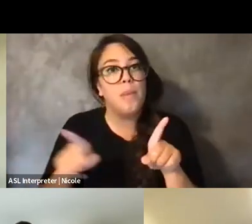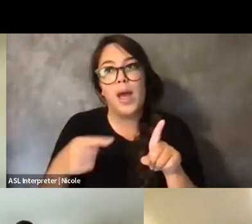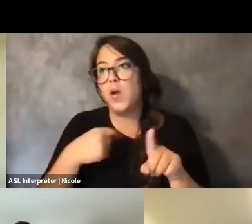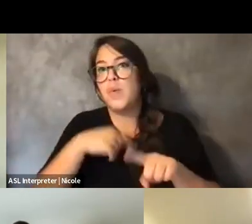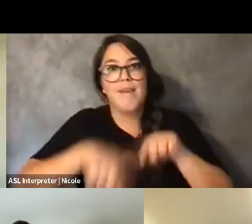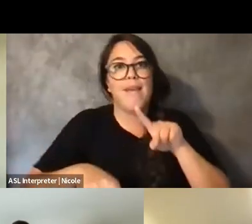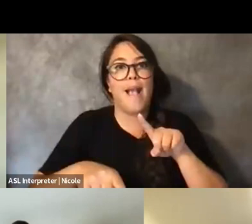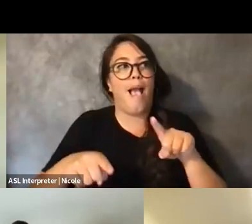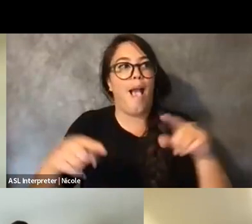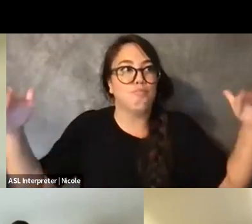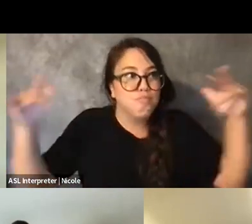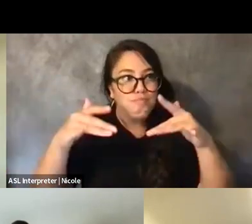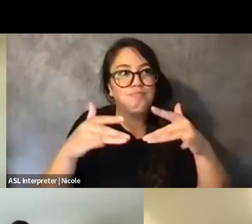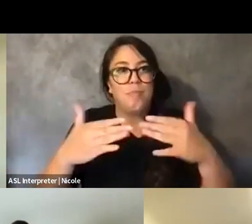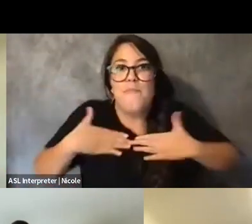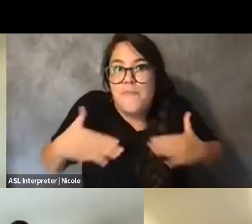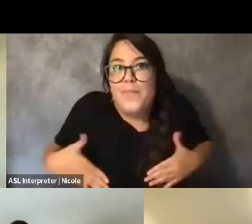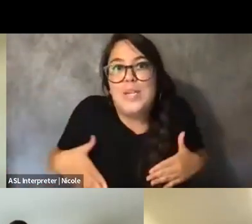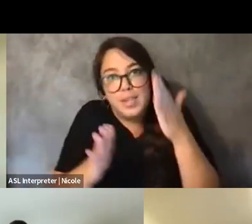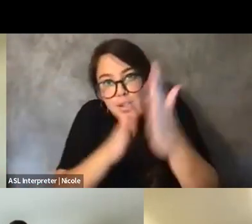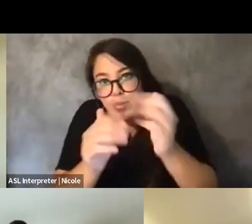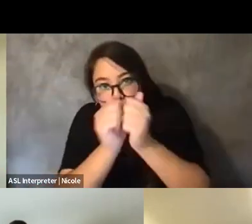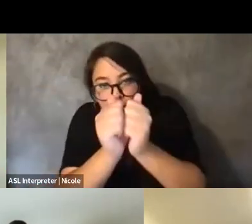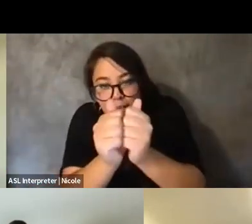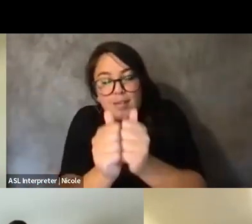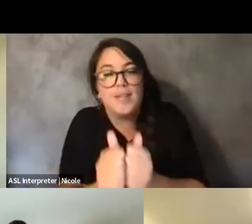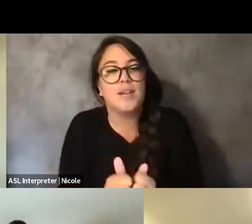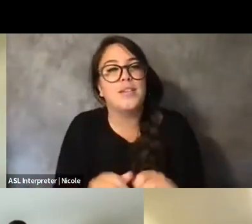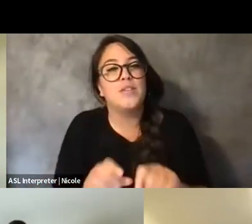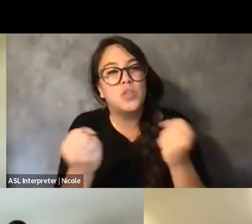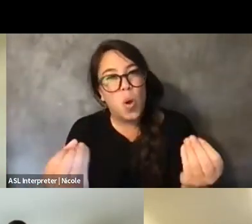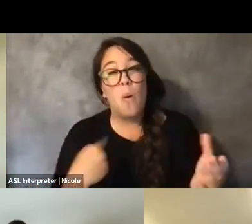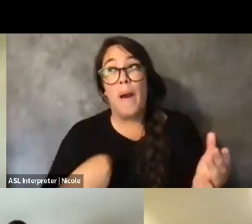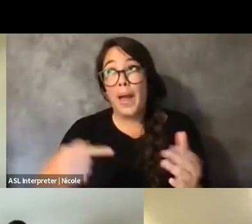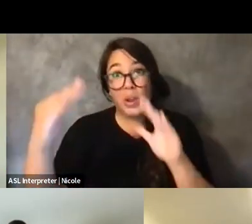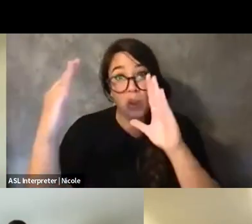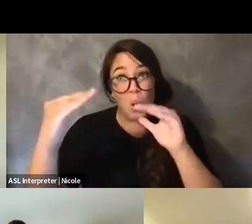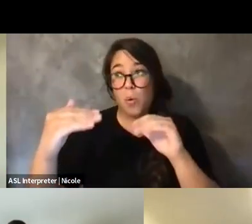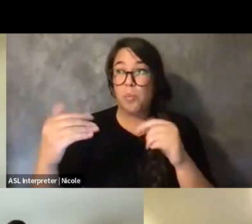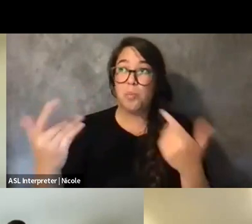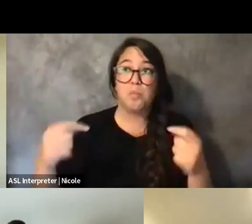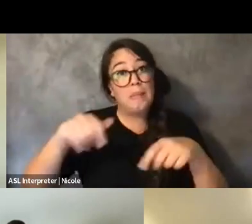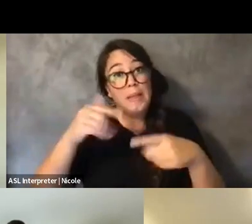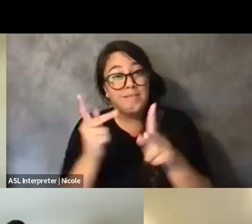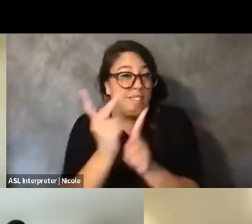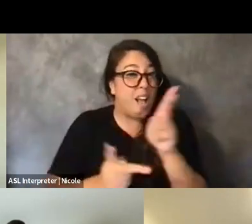And I really feel that -- I hope that this becomes something that we all can continue